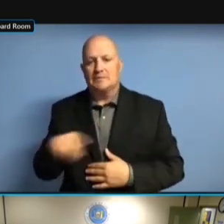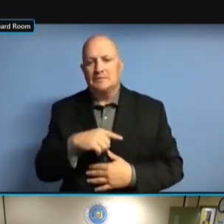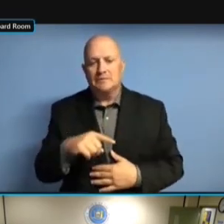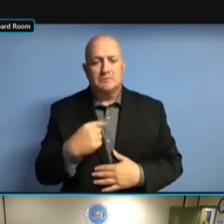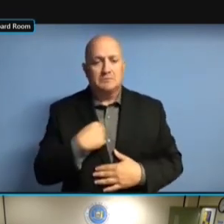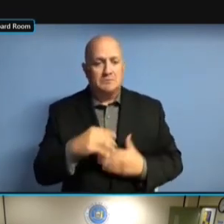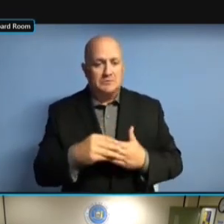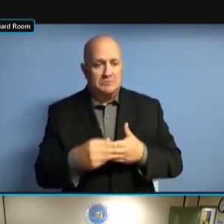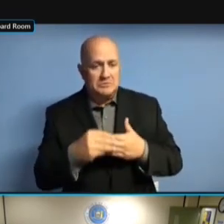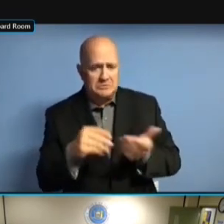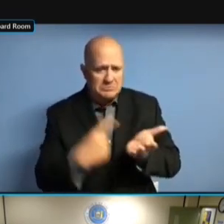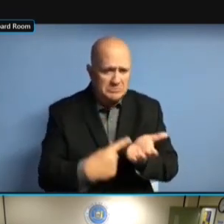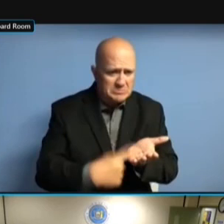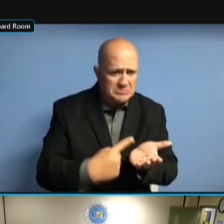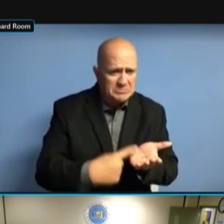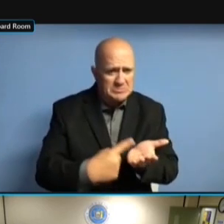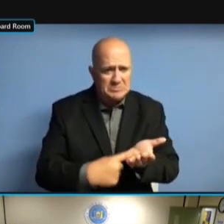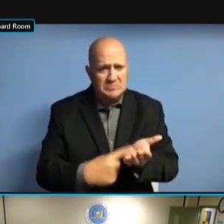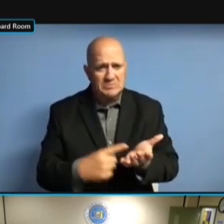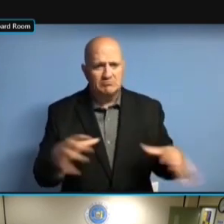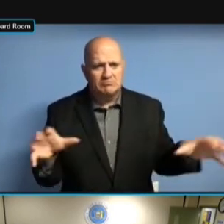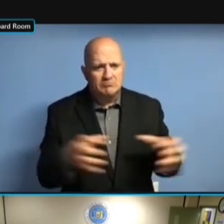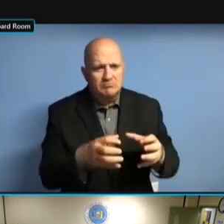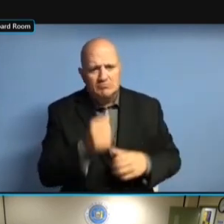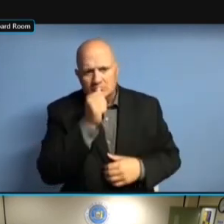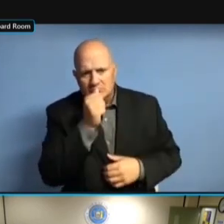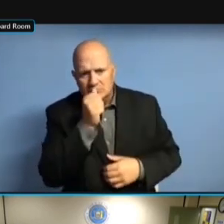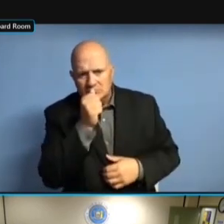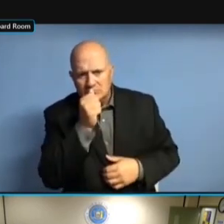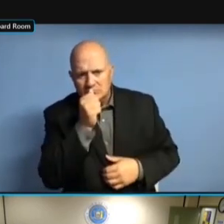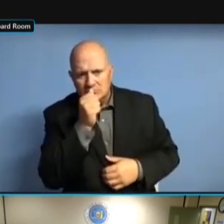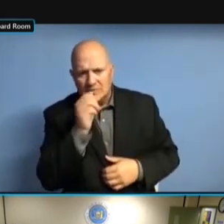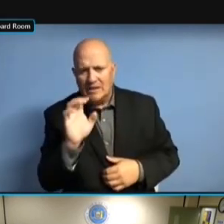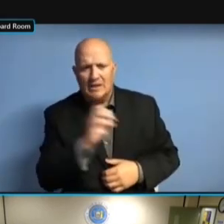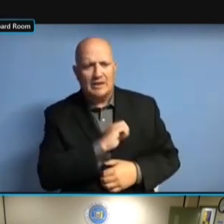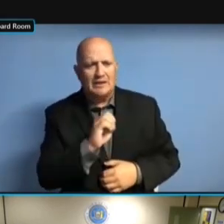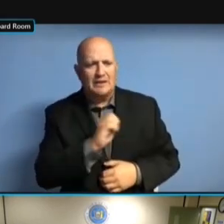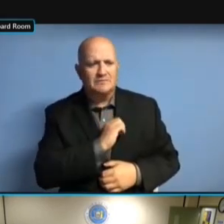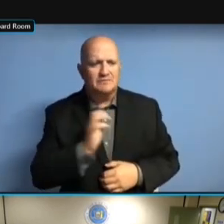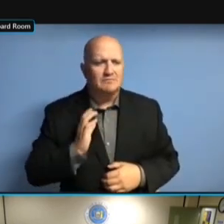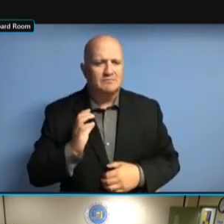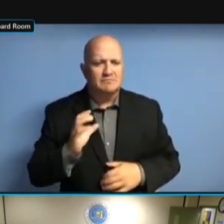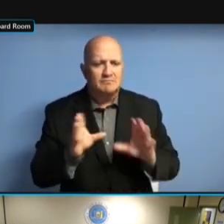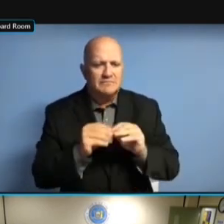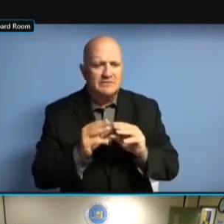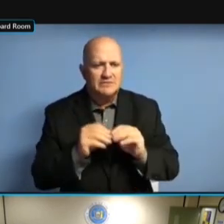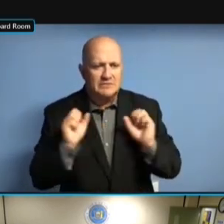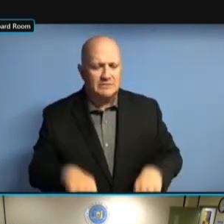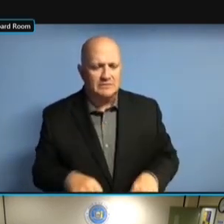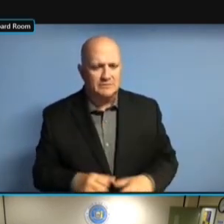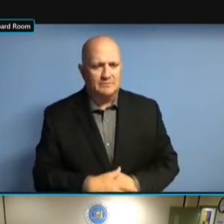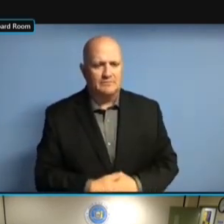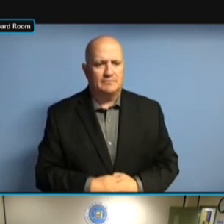GUYS. BUT RIGHT NOW THE GUYS. BUT RIGHT NOW THE BIGGEST GUYS. BUT RIGHT NOW THE BIGGEST THING BUT RIGHT NOW THE BIGGEST THING BUT RIGHT NOW THE BIGGEST THING ON BUT RIGHT NOW THE BIGGEST THING ON OUR BUT RIGHT NOW THE BIGGEST THING ON OUR PLATE BUT RIGHT NOW THE BIGGEST THING ON OUR PLATE IS BUT RIGHT NOW THE BIGGEST THING ON OUR PLATE IS THE BUT RIGHT NOW THE BIGGEST THING ON OUR PLATE IS THE NONFILER ON OUR PLATE IS THE NONFILER ON OUR PLATE IS THE NONFILER INFORMATION ON OUR PLATE IS THE NONFILER INFORMATION AND ON OUR PLATE IS THE NONFILER INFORMATION AND MAKING ON OUR PLATE IS THE NONFILER INFORMATION AND MAKING A INFORMATION AND MAKING A